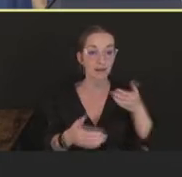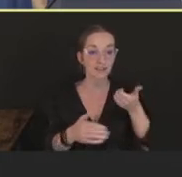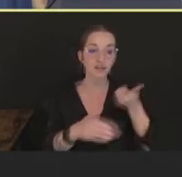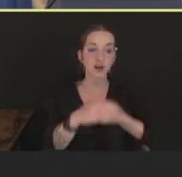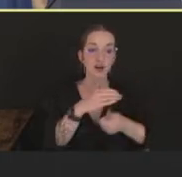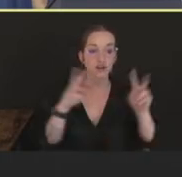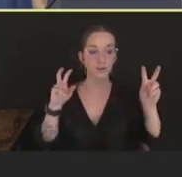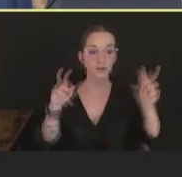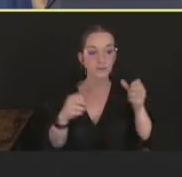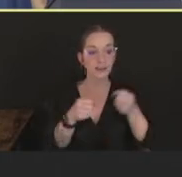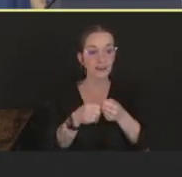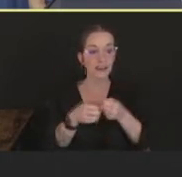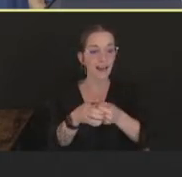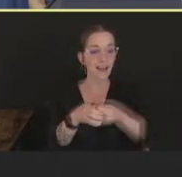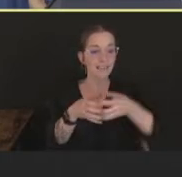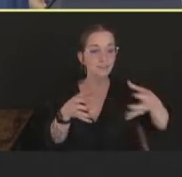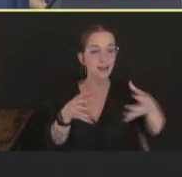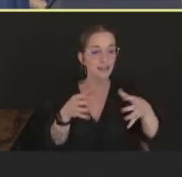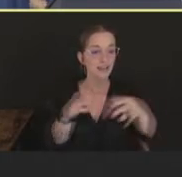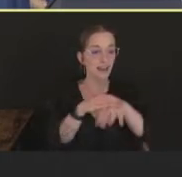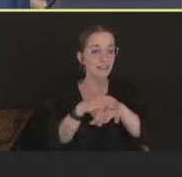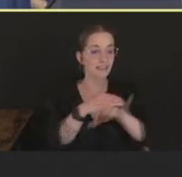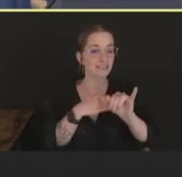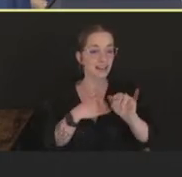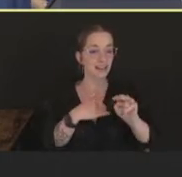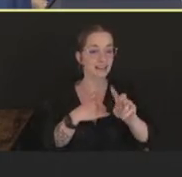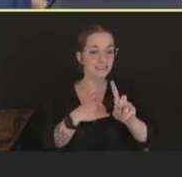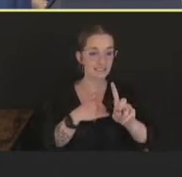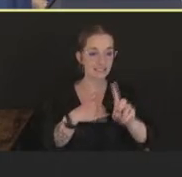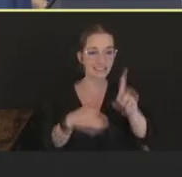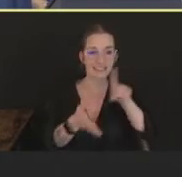or investigational new drug mechanism, requiring informed consent.